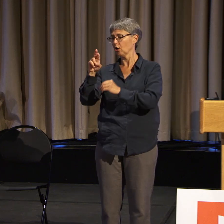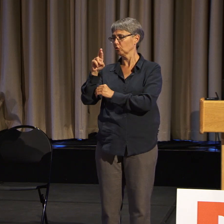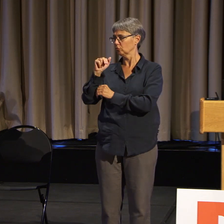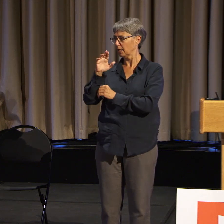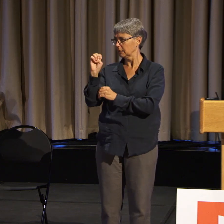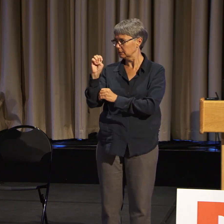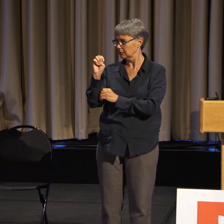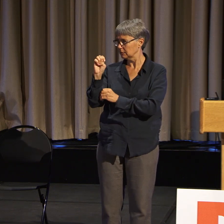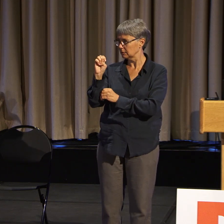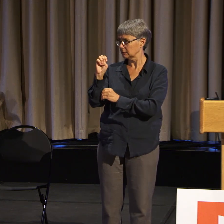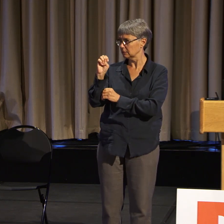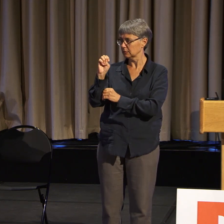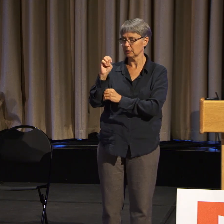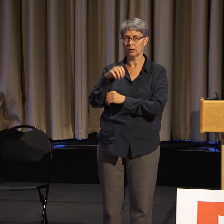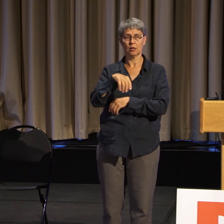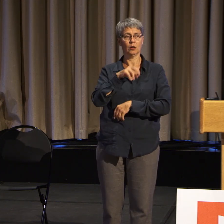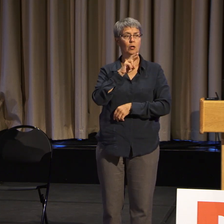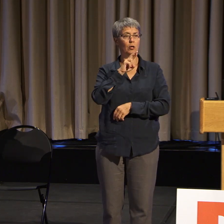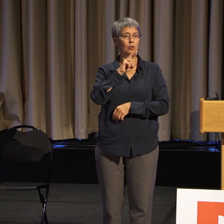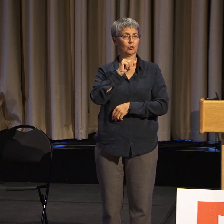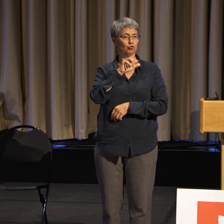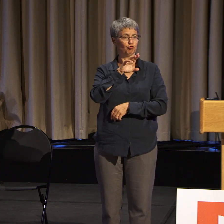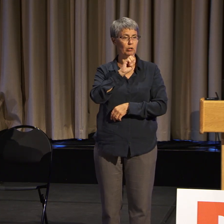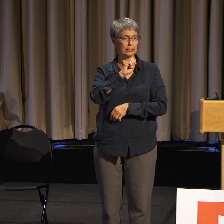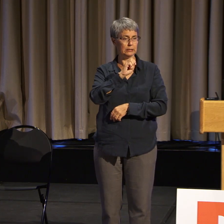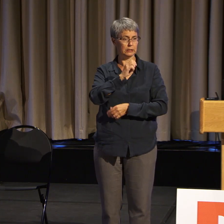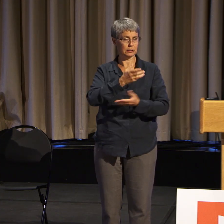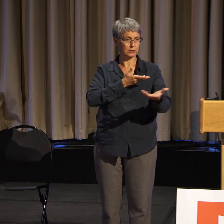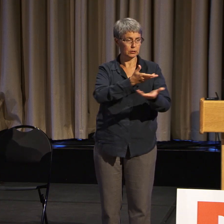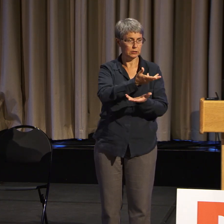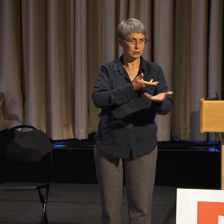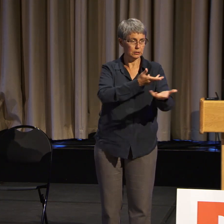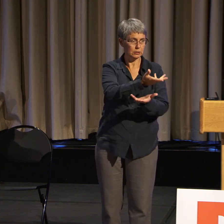It's pretty complex, so we really want to do this and really good.